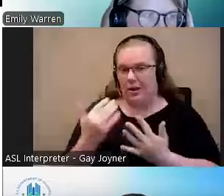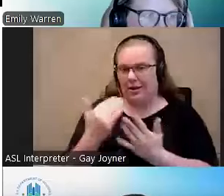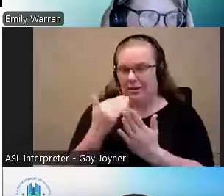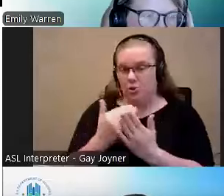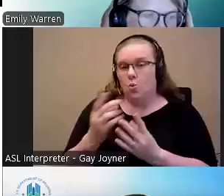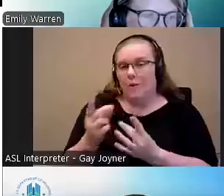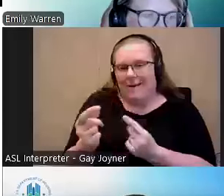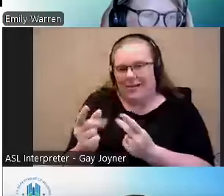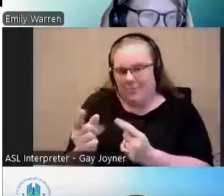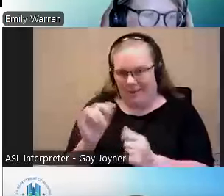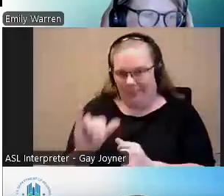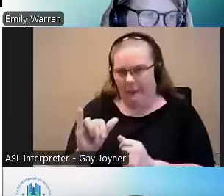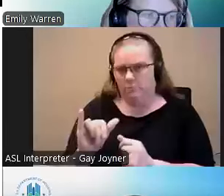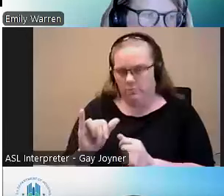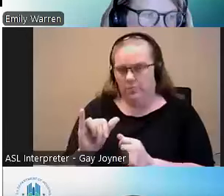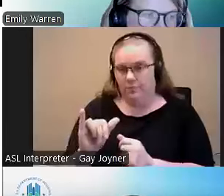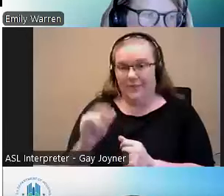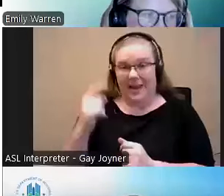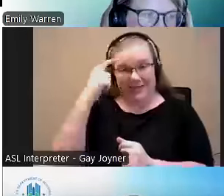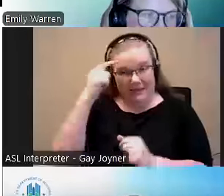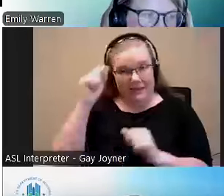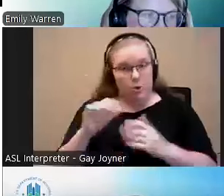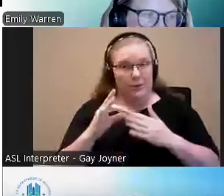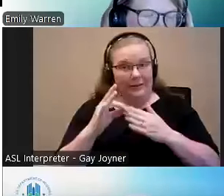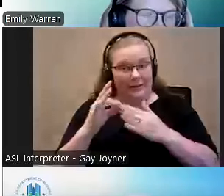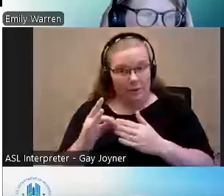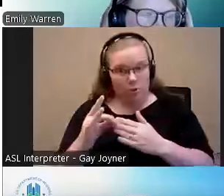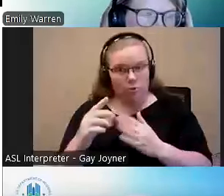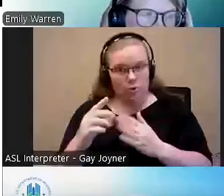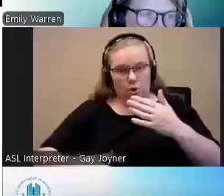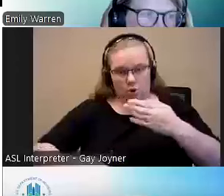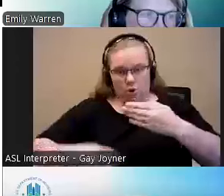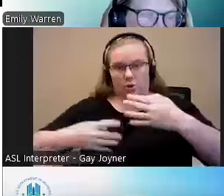I actually think this could also lead to shortening the weightless times for people